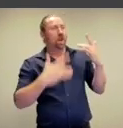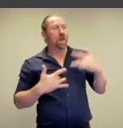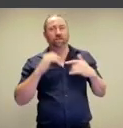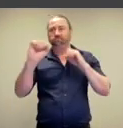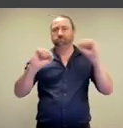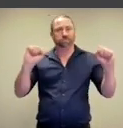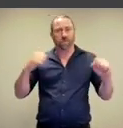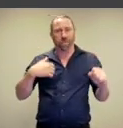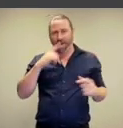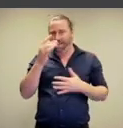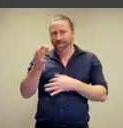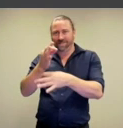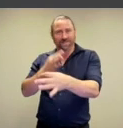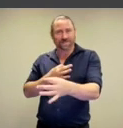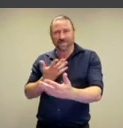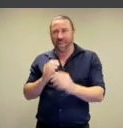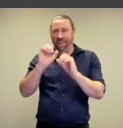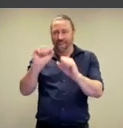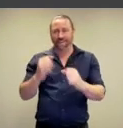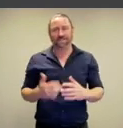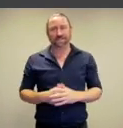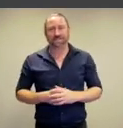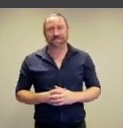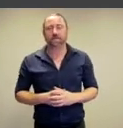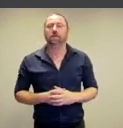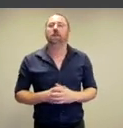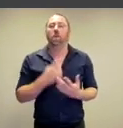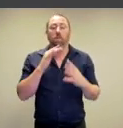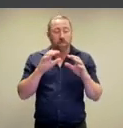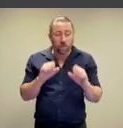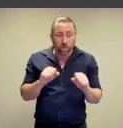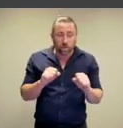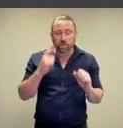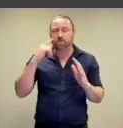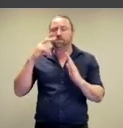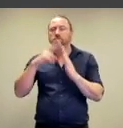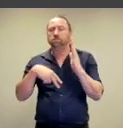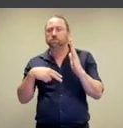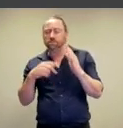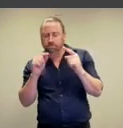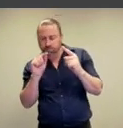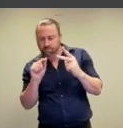life and experiences. Alright, let's pause for another moment